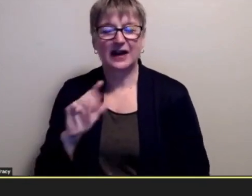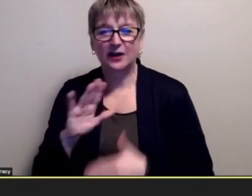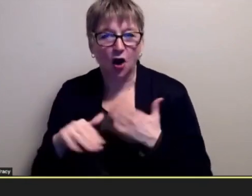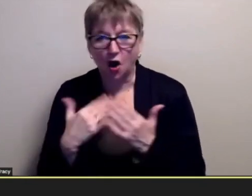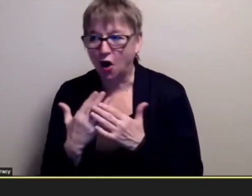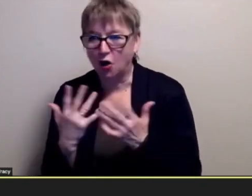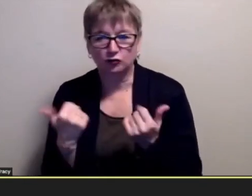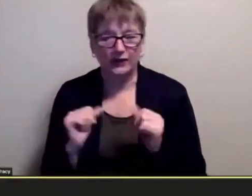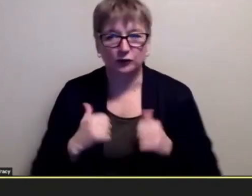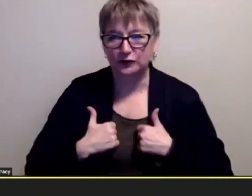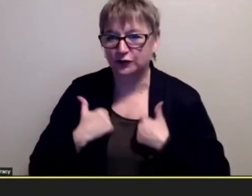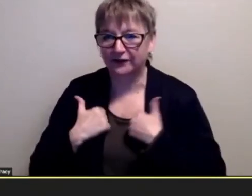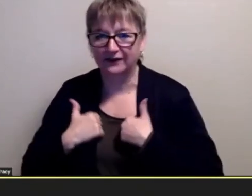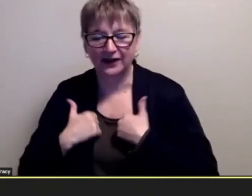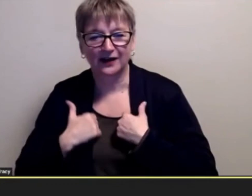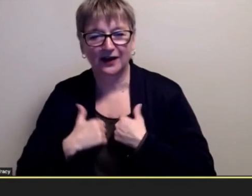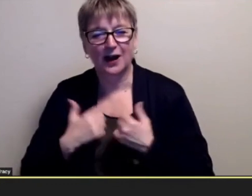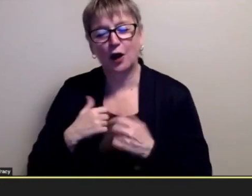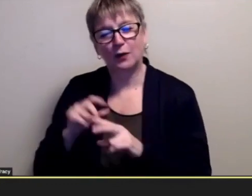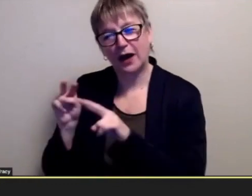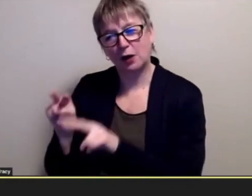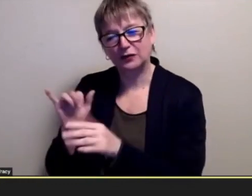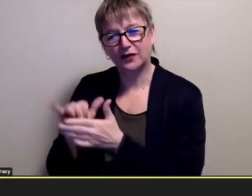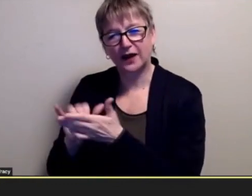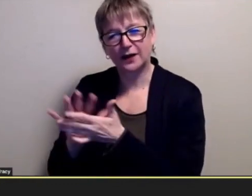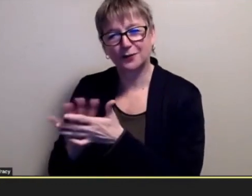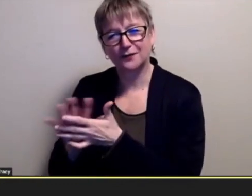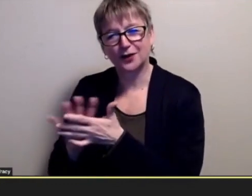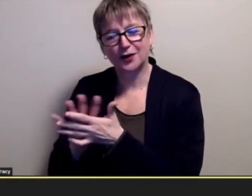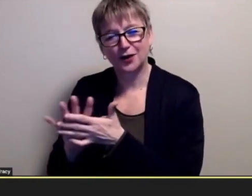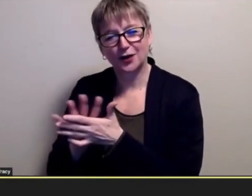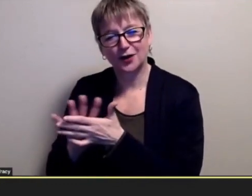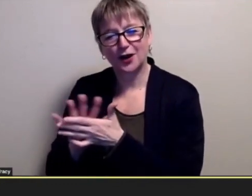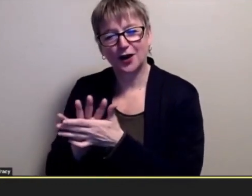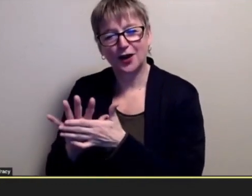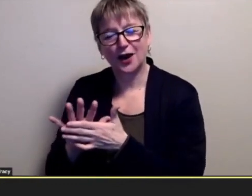and then when i was walking at me we you know i saw it back to that and that was when i first